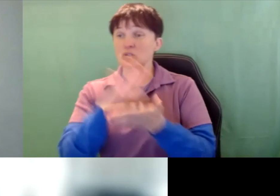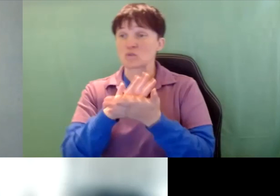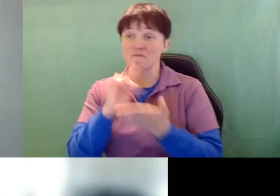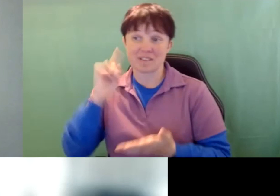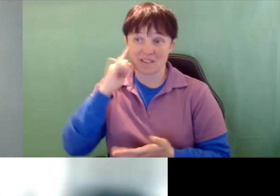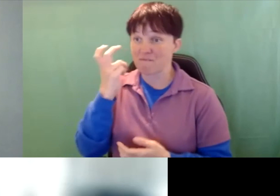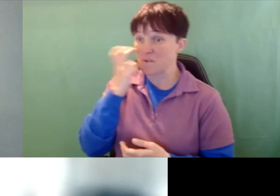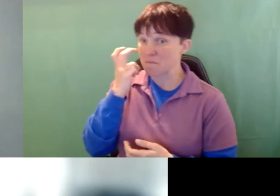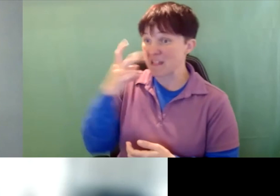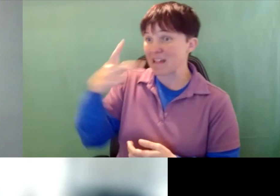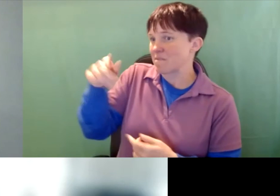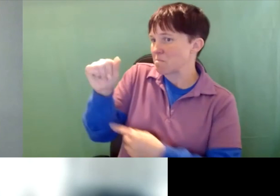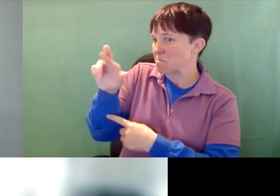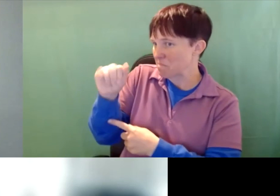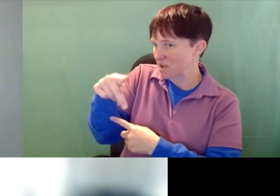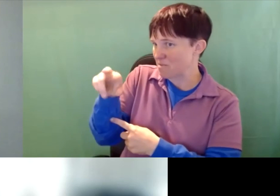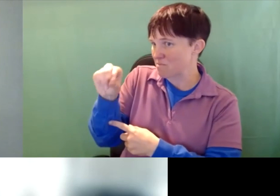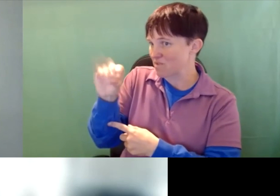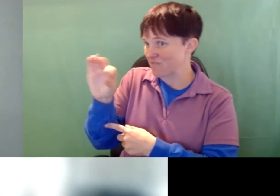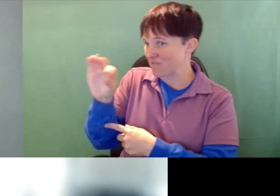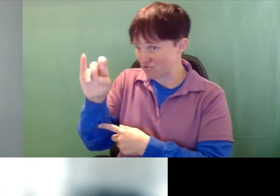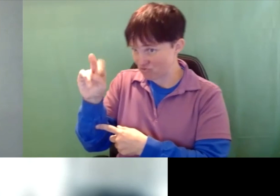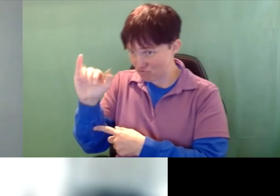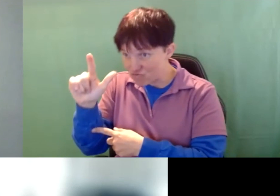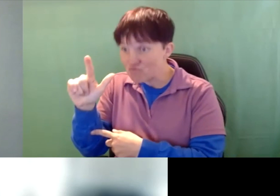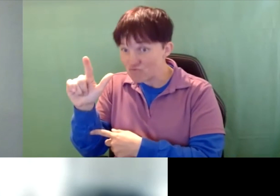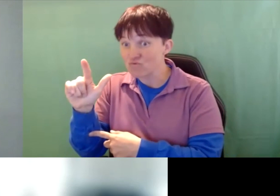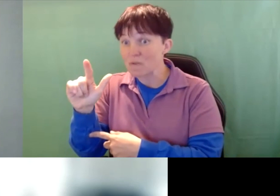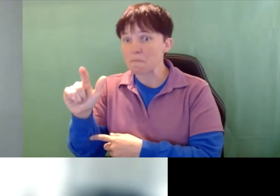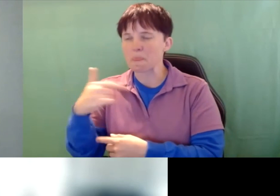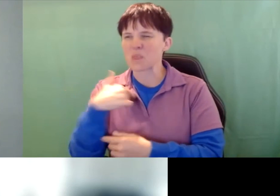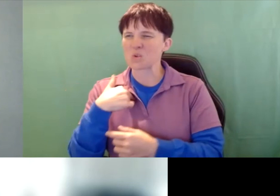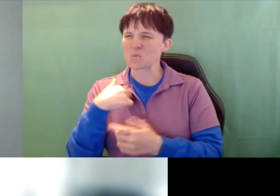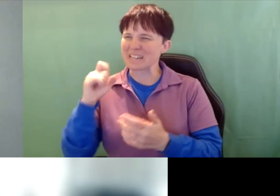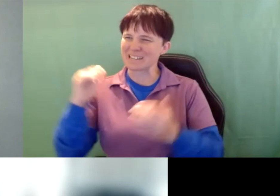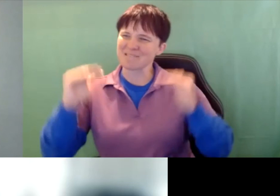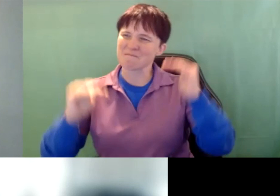And so you see we've got a kind of balance there. It’s not that we couldn’t have